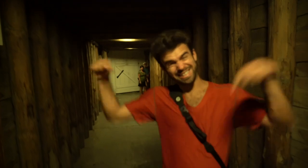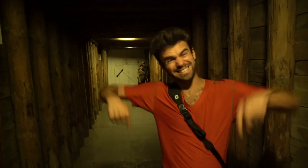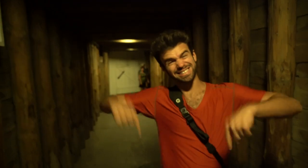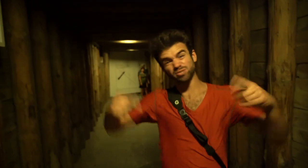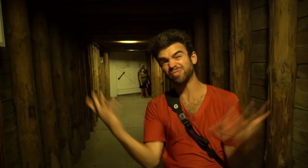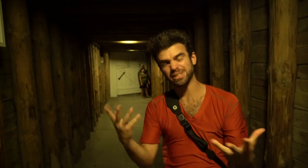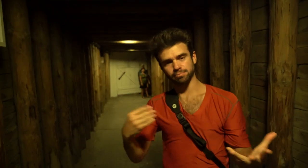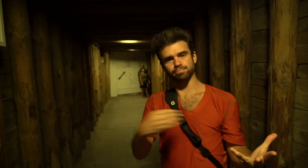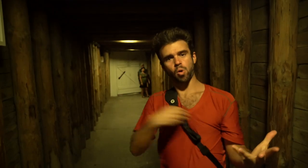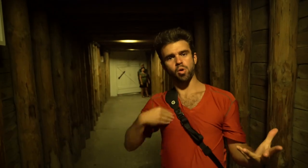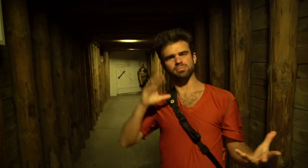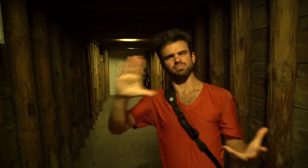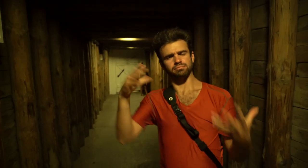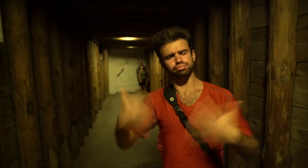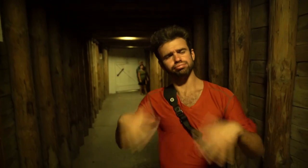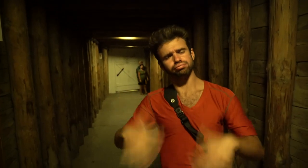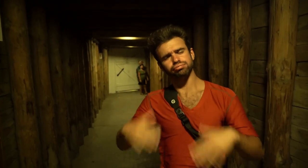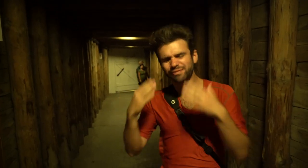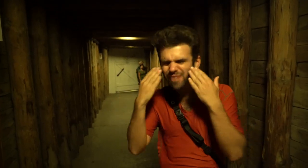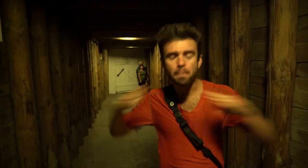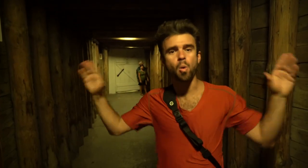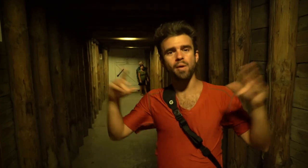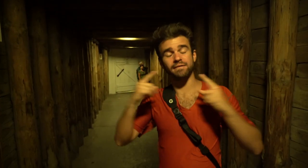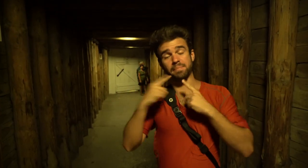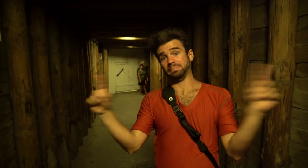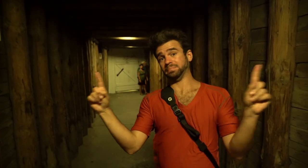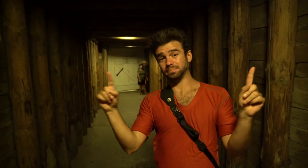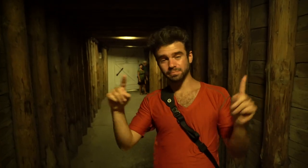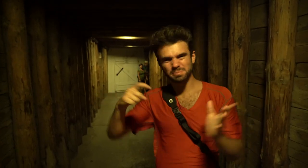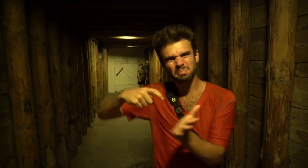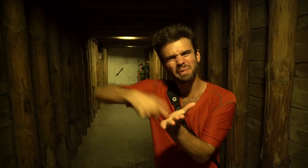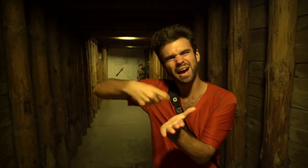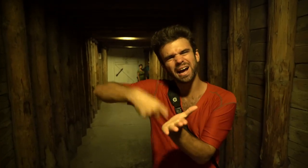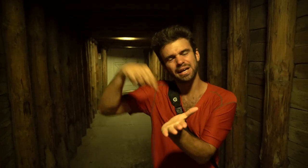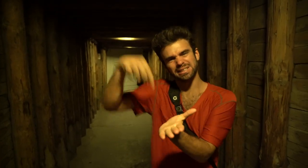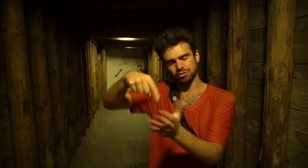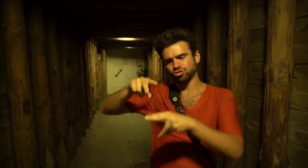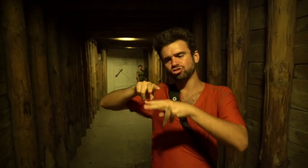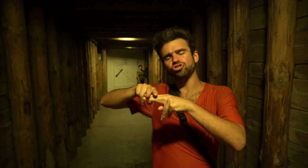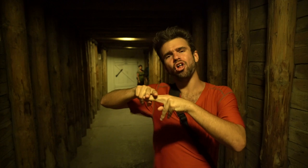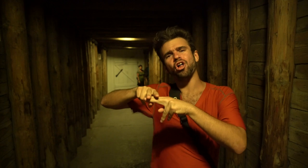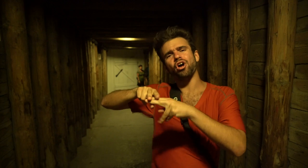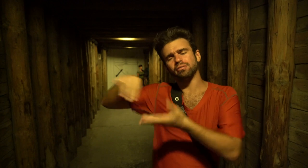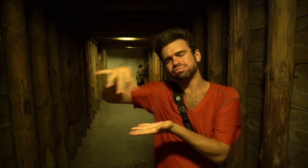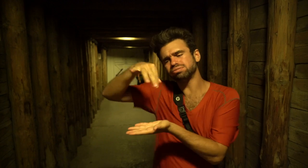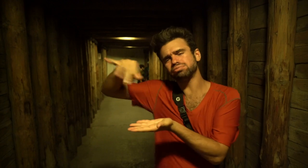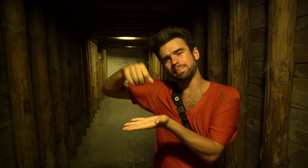What is this tunnel? It's a famous salt mine in Poland.